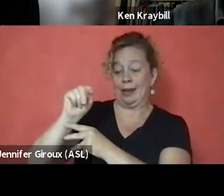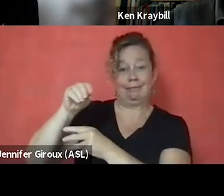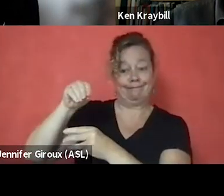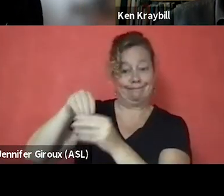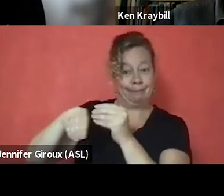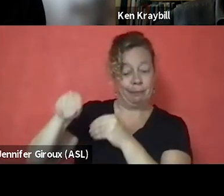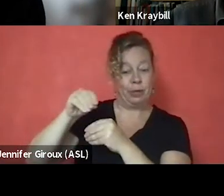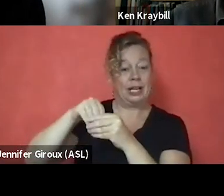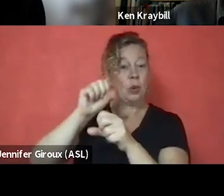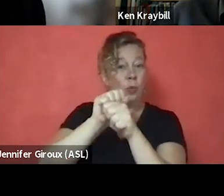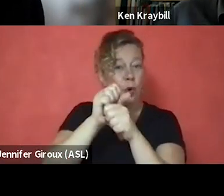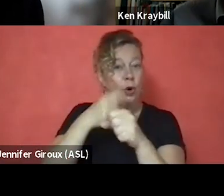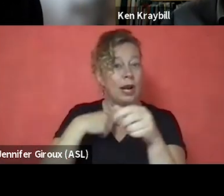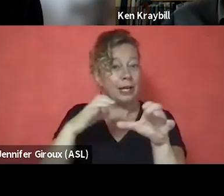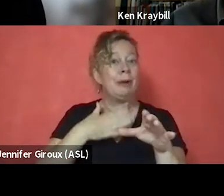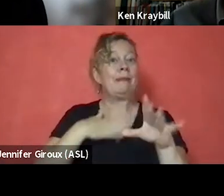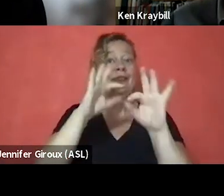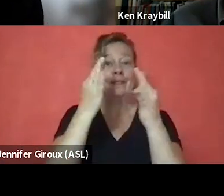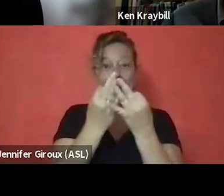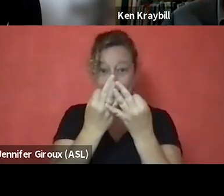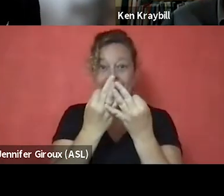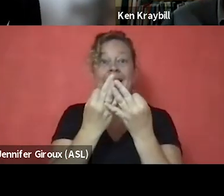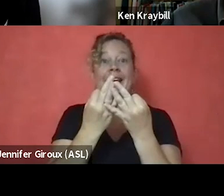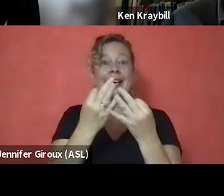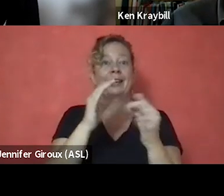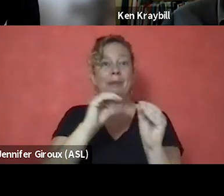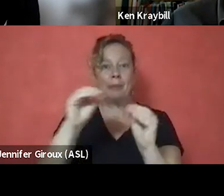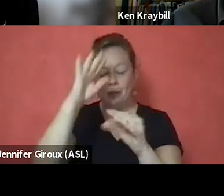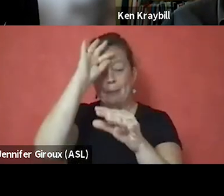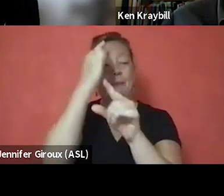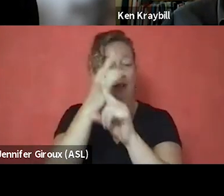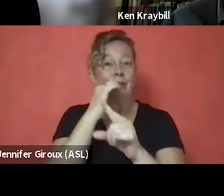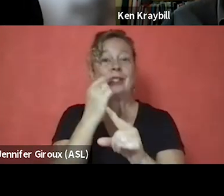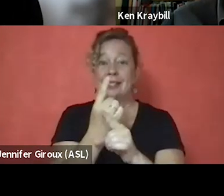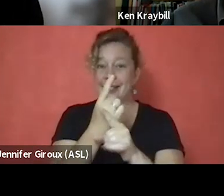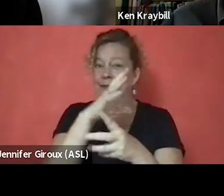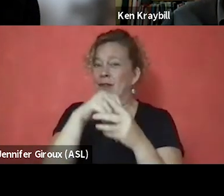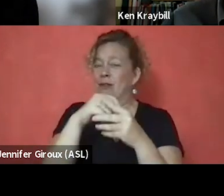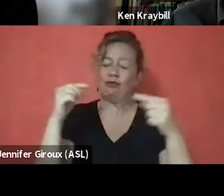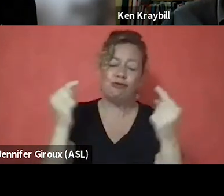it's what I put into my family, and it's what I put into my brothers and sisters who are struggling to find recovery.